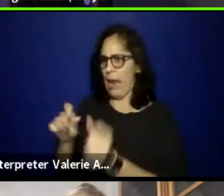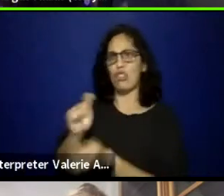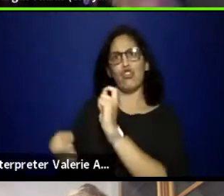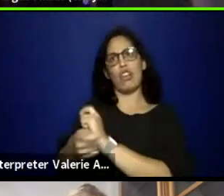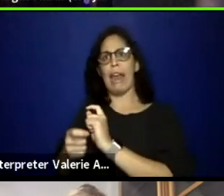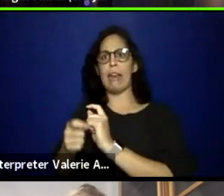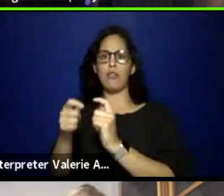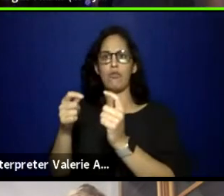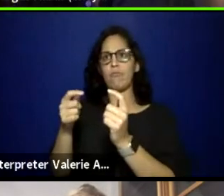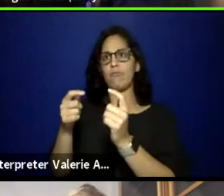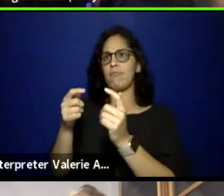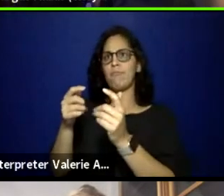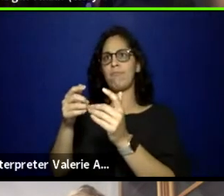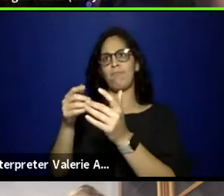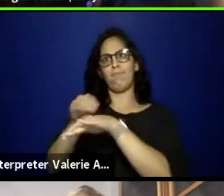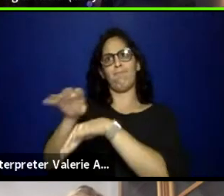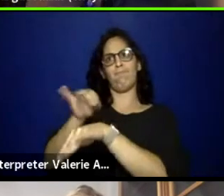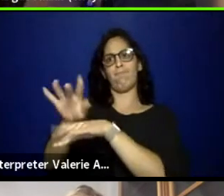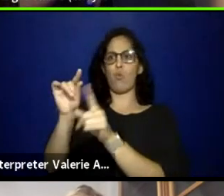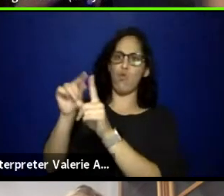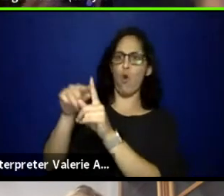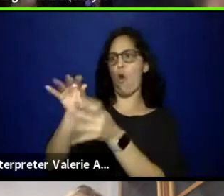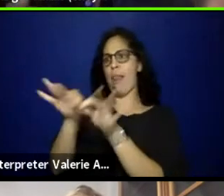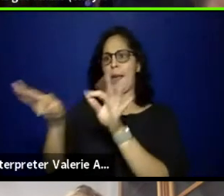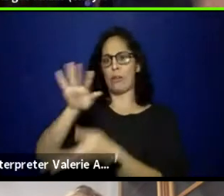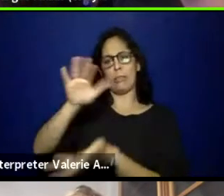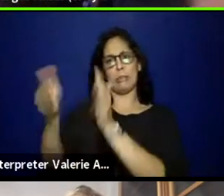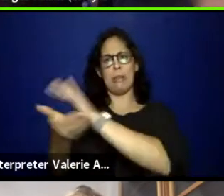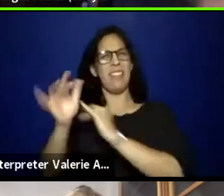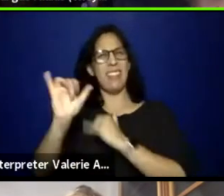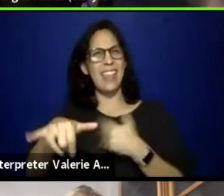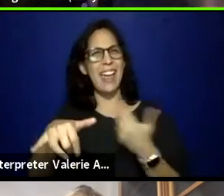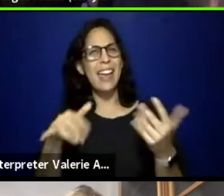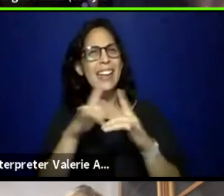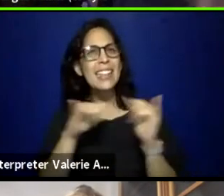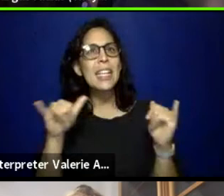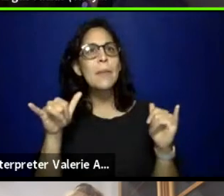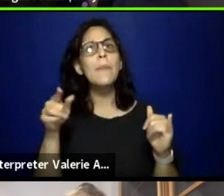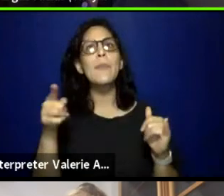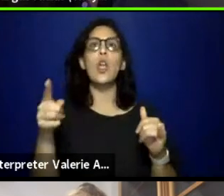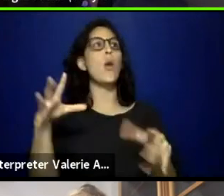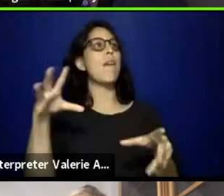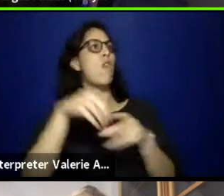and upholding blood quantum while they're doing their like Indigenous activism, quote-unquote.